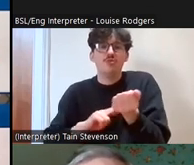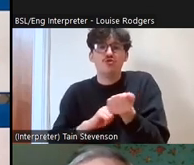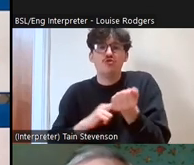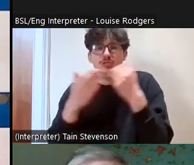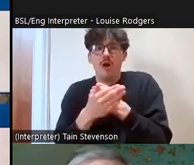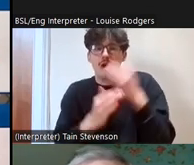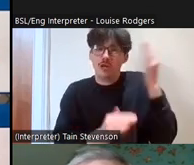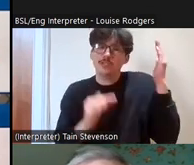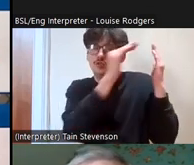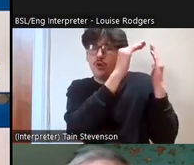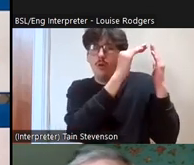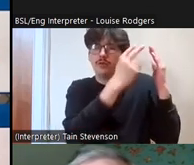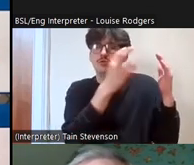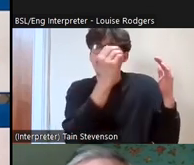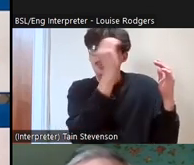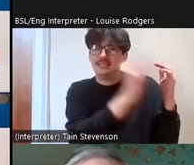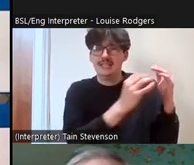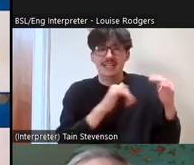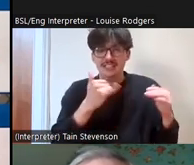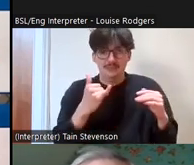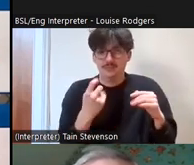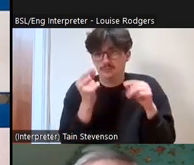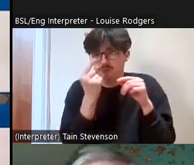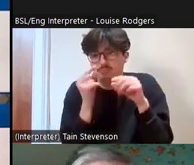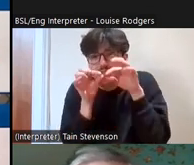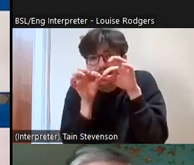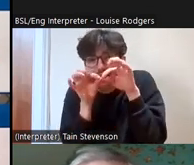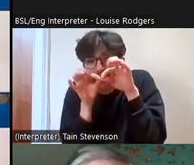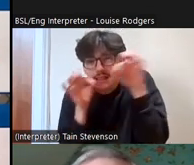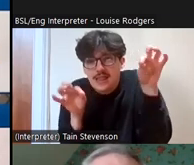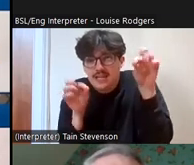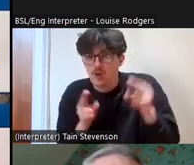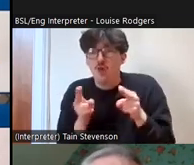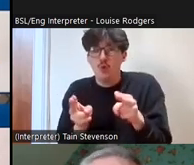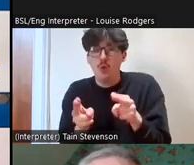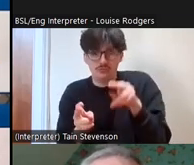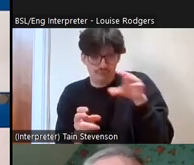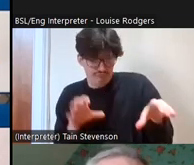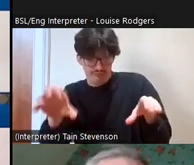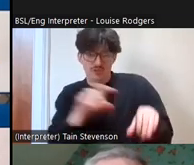is the top 20% which can sometimes be a line even just across a road and if people are putting in funding